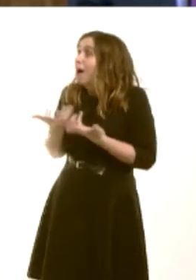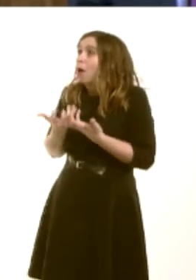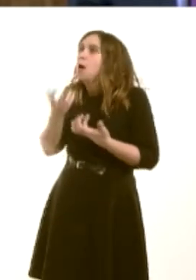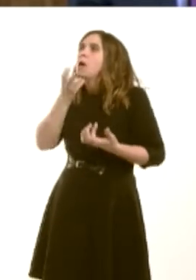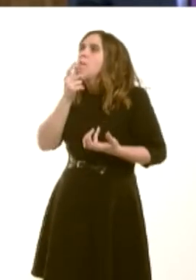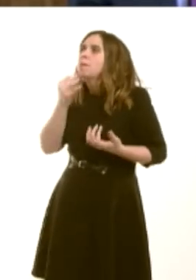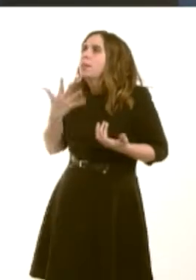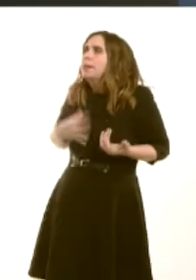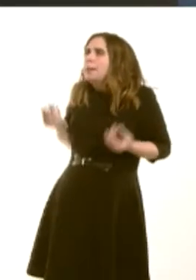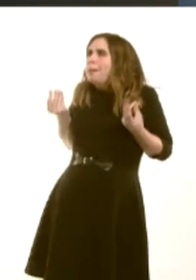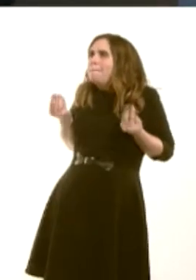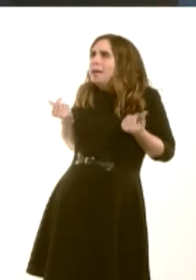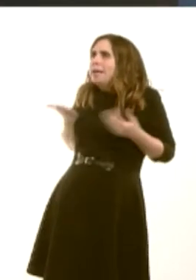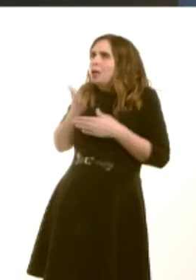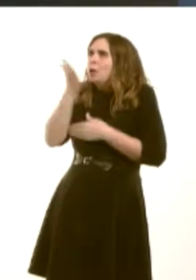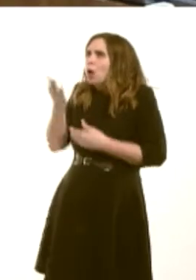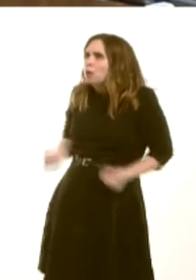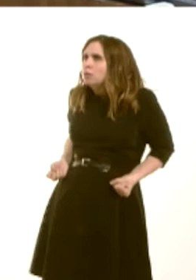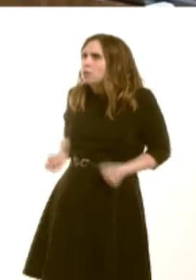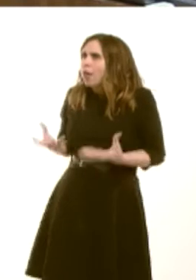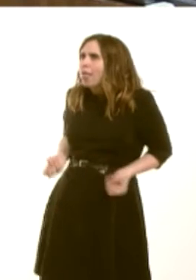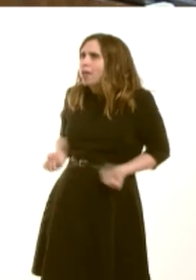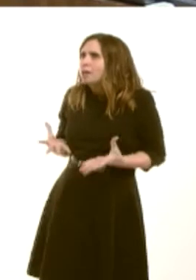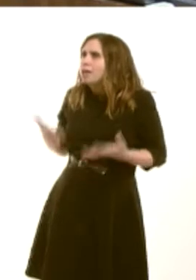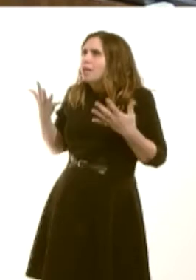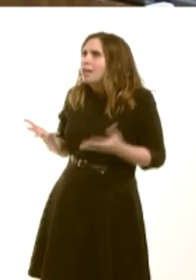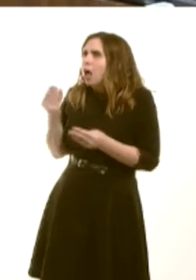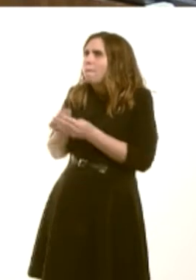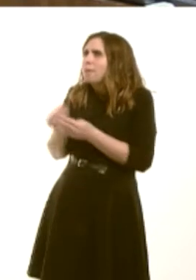They do not have the disposable incomes they had five years agoóeven five years ago, in